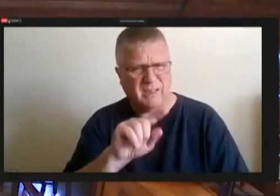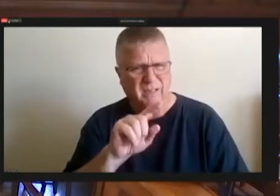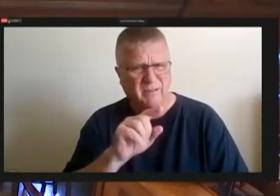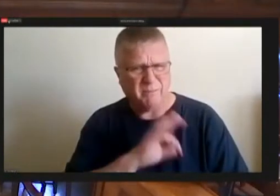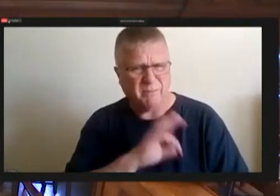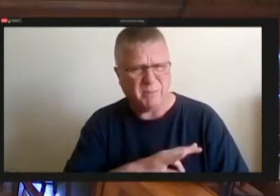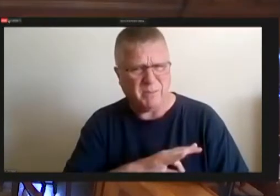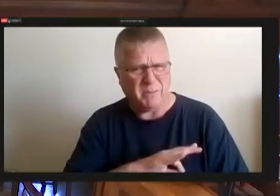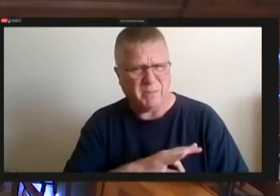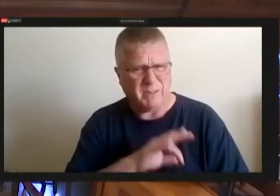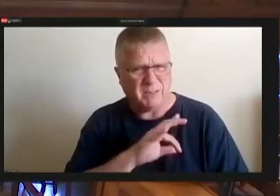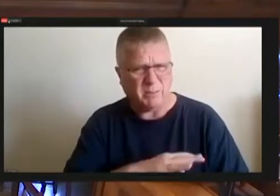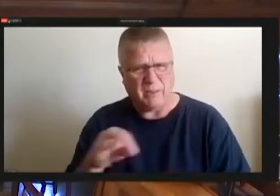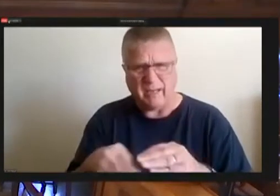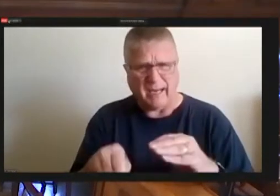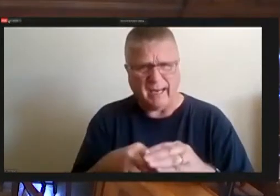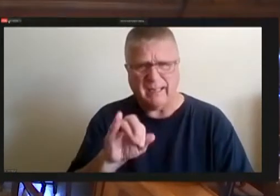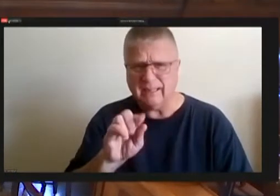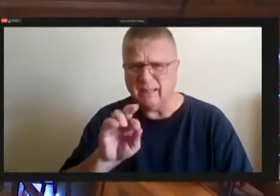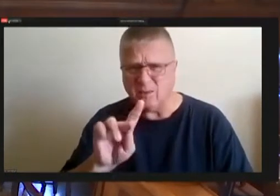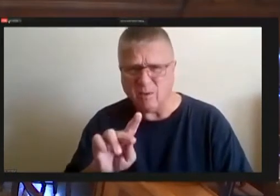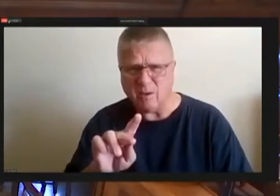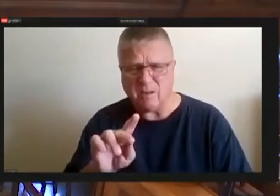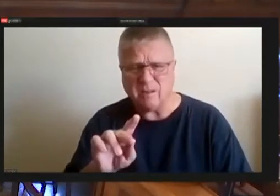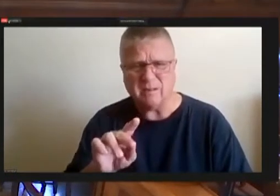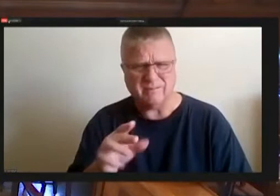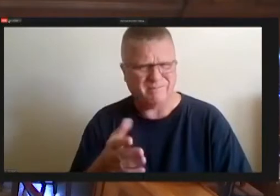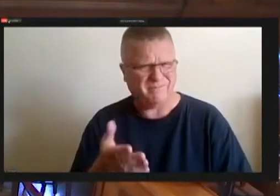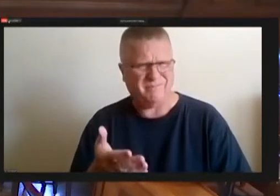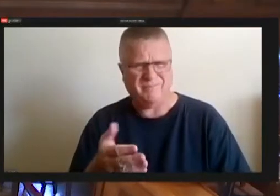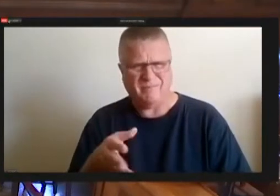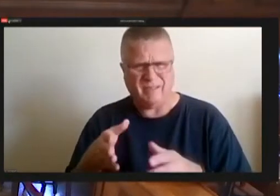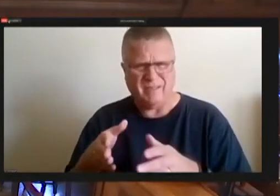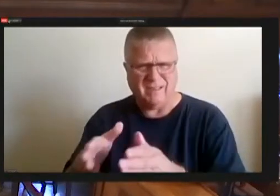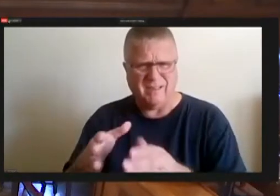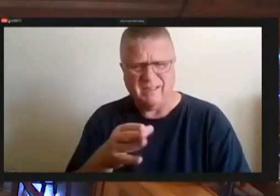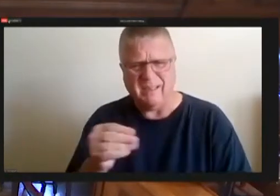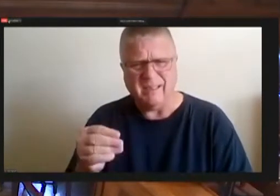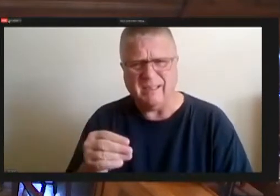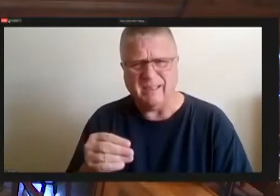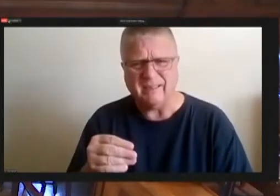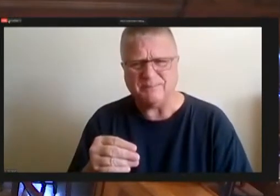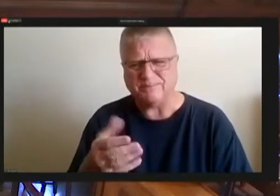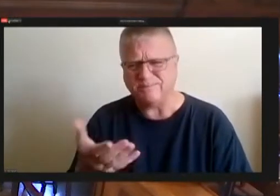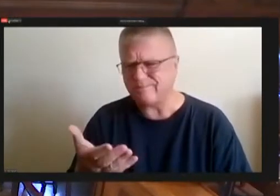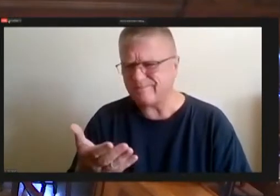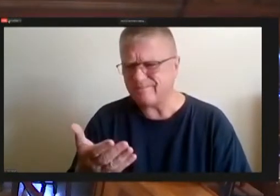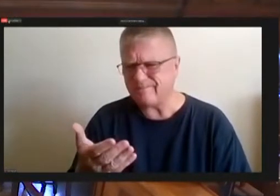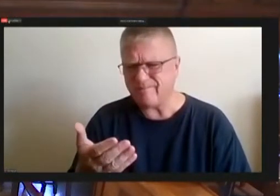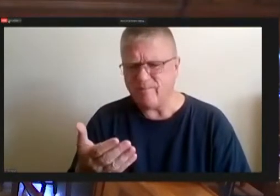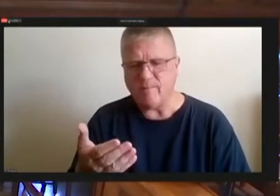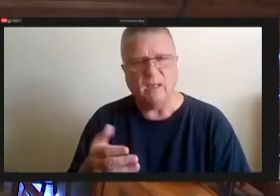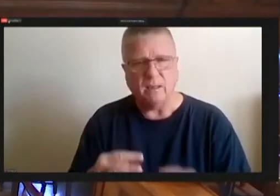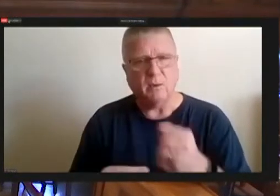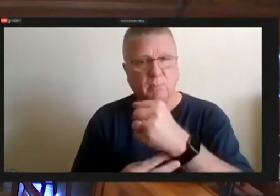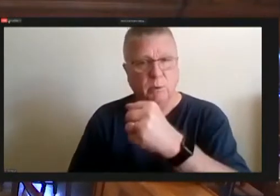We talked about adding sidewalks and adding the bridges, I just don't see how that's going